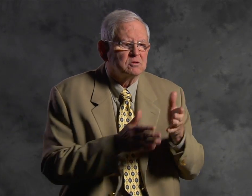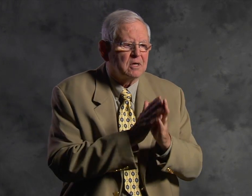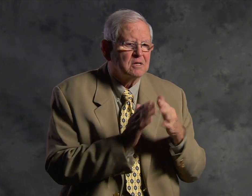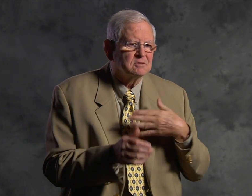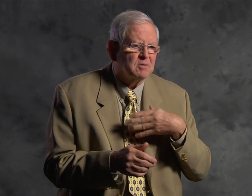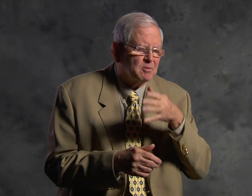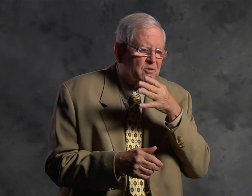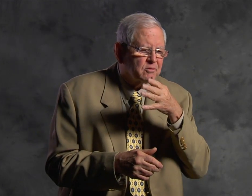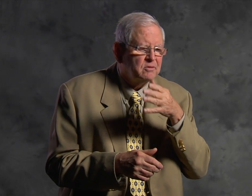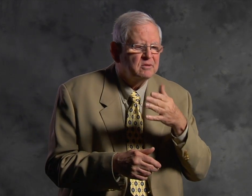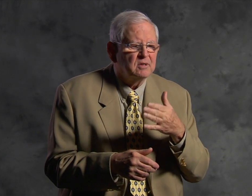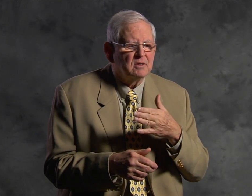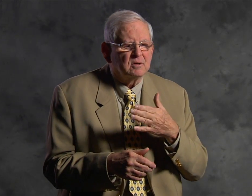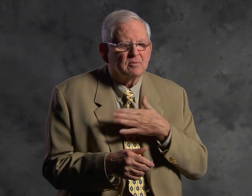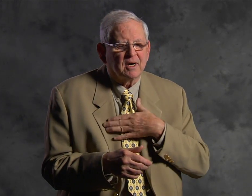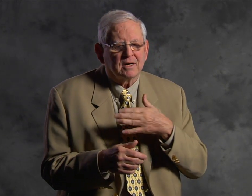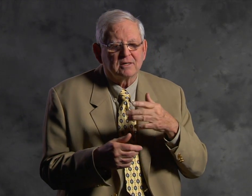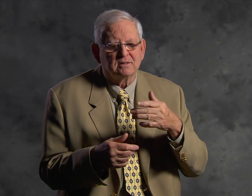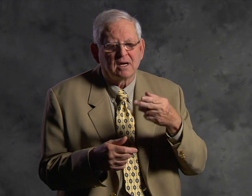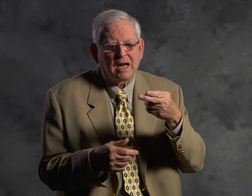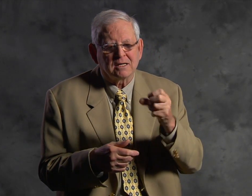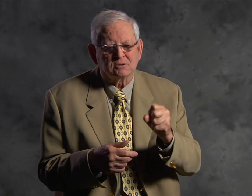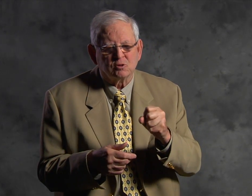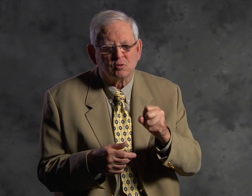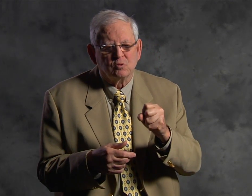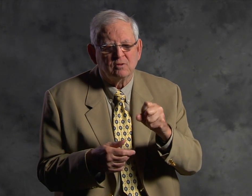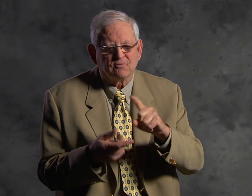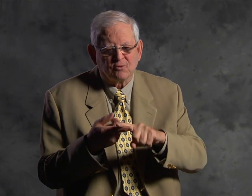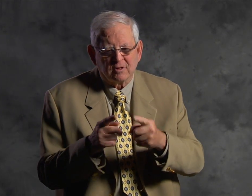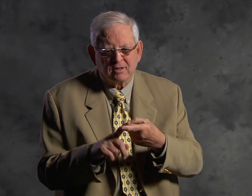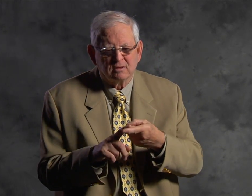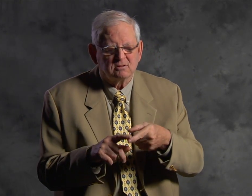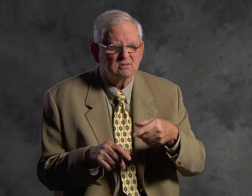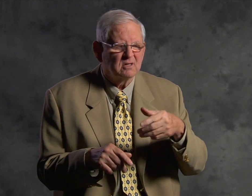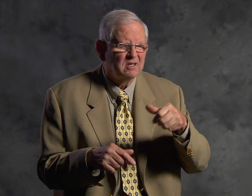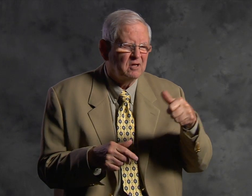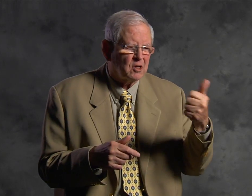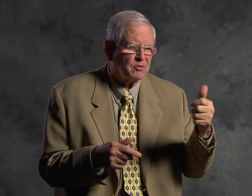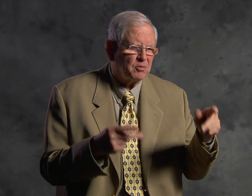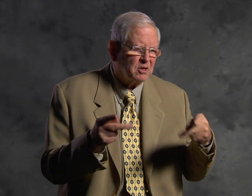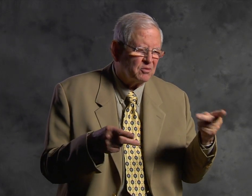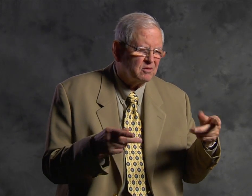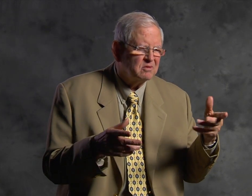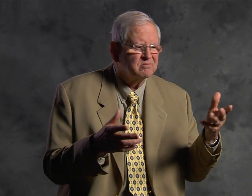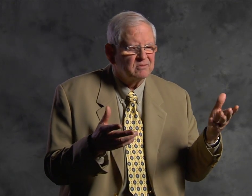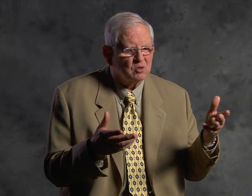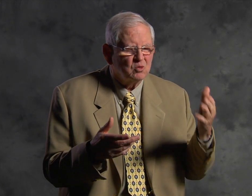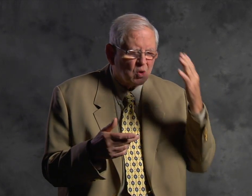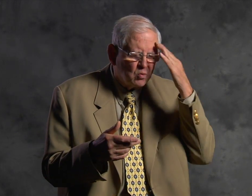I had always asked my mother, my high school friends and other